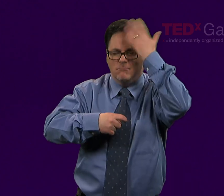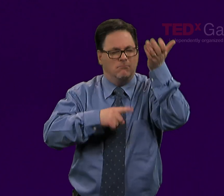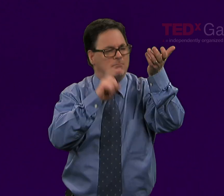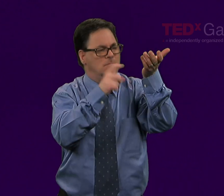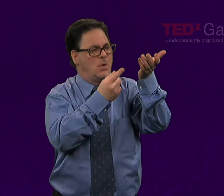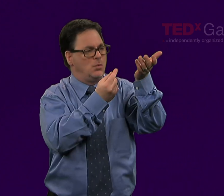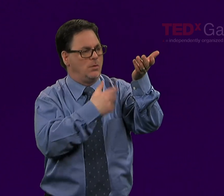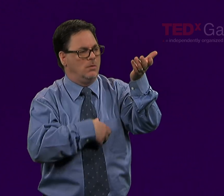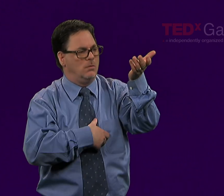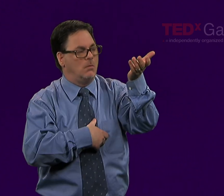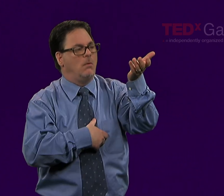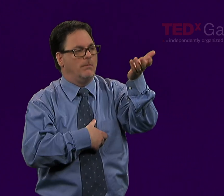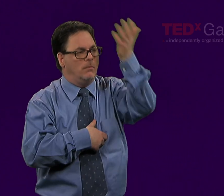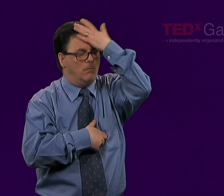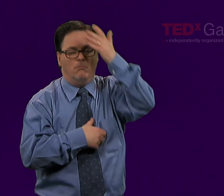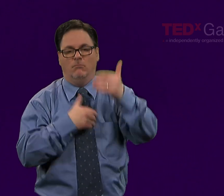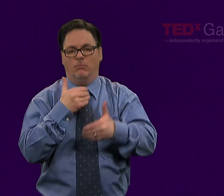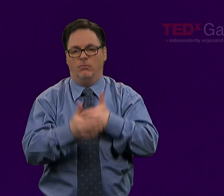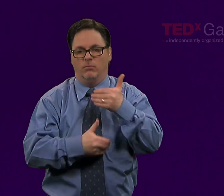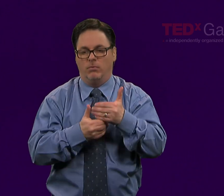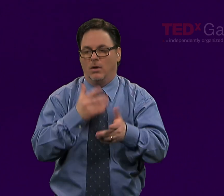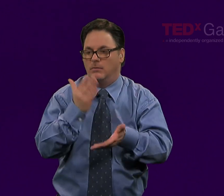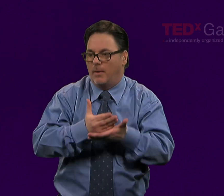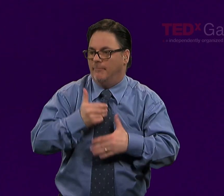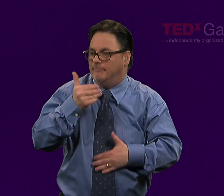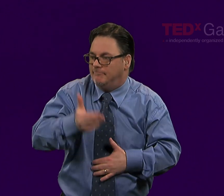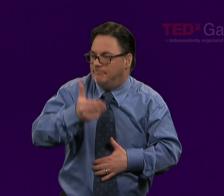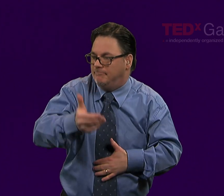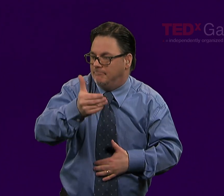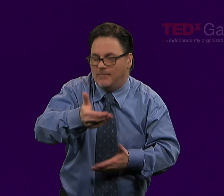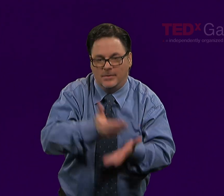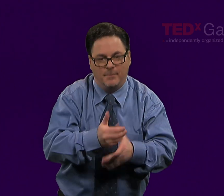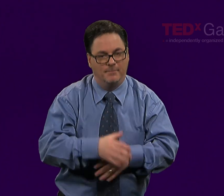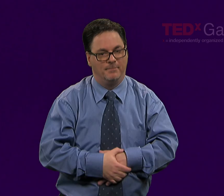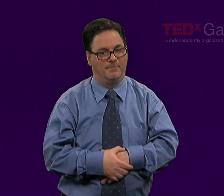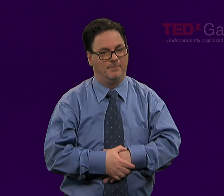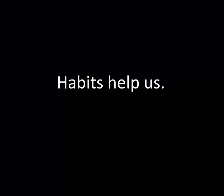We have to periodically take time to examine how we're thinking and processing.